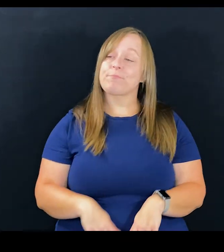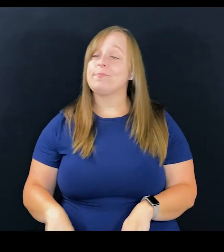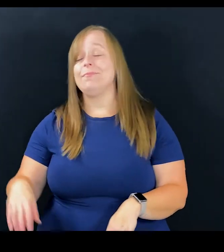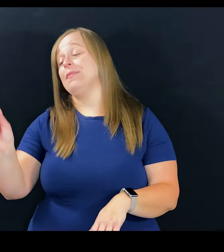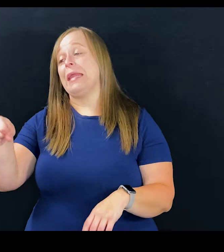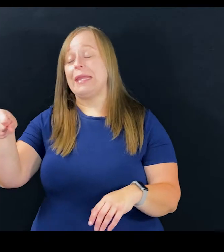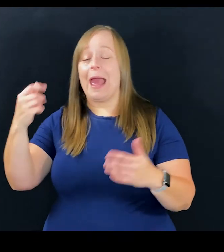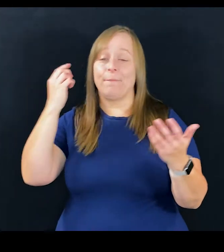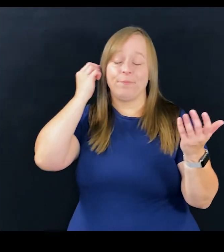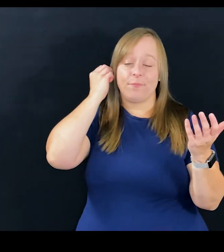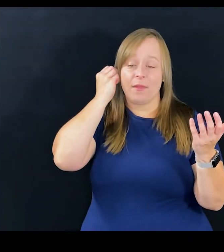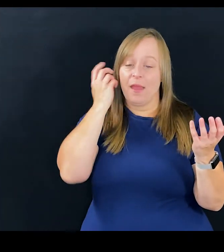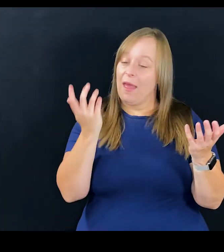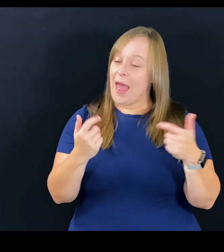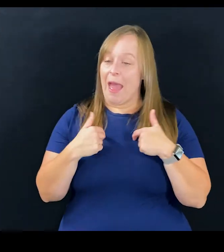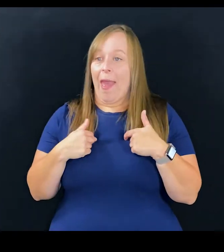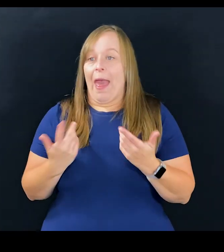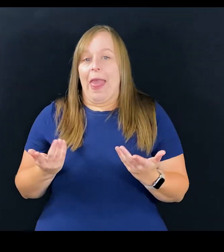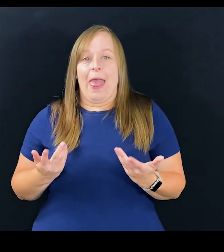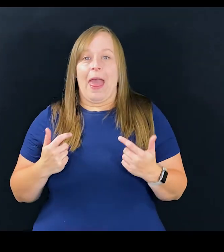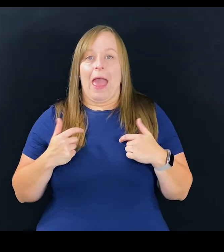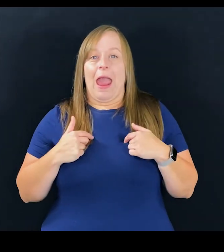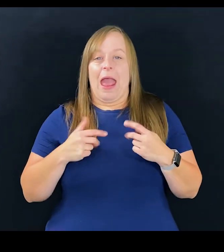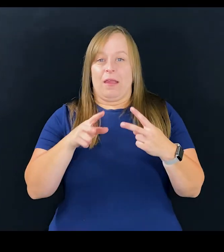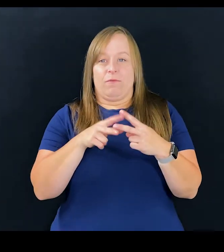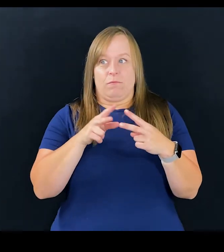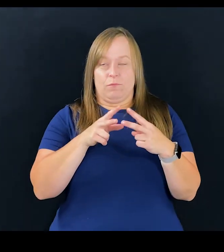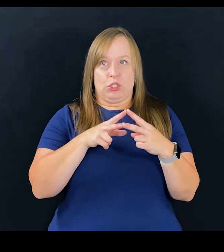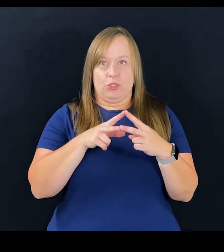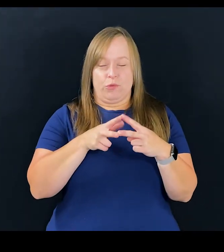Yeah, I guess I've got two minds on this.